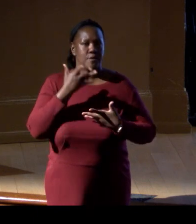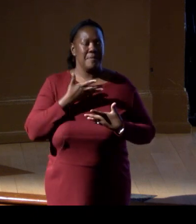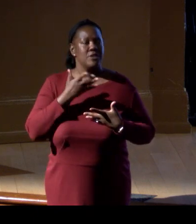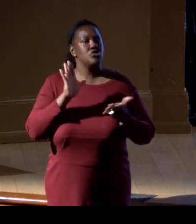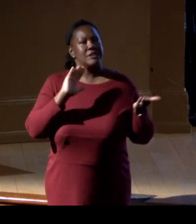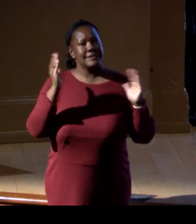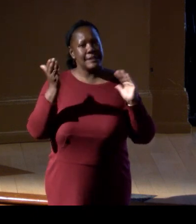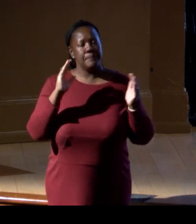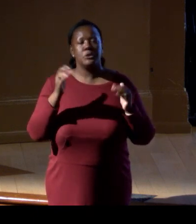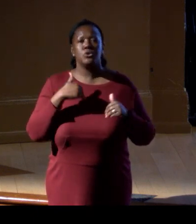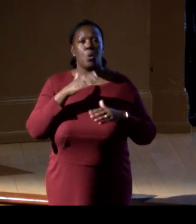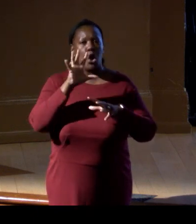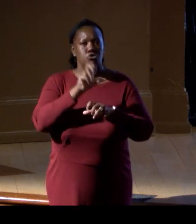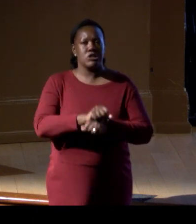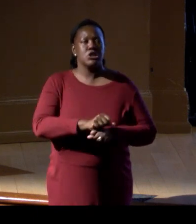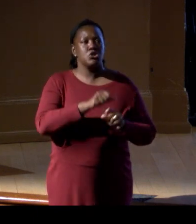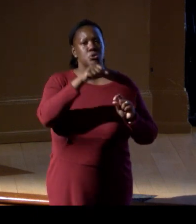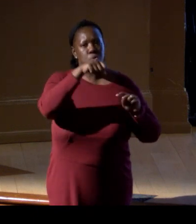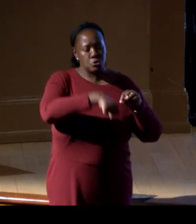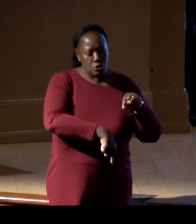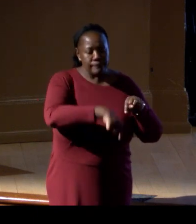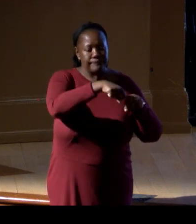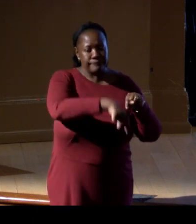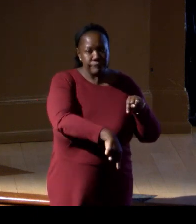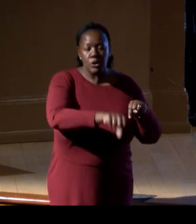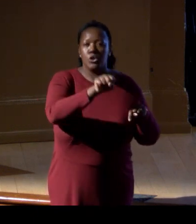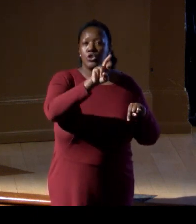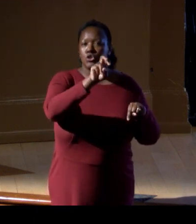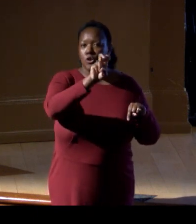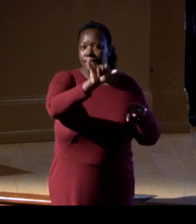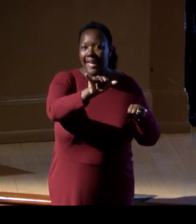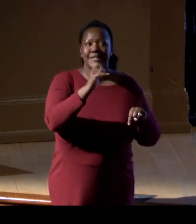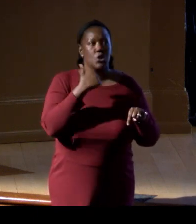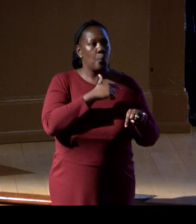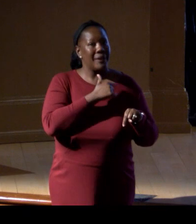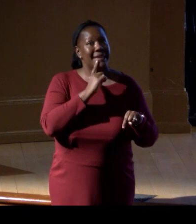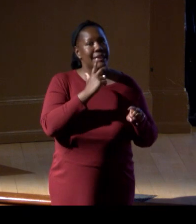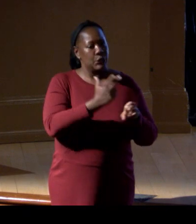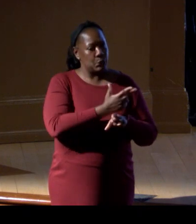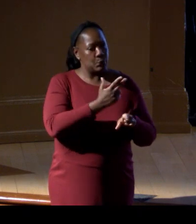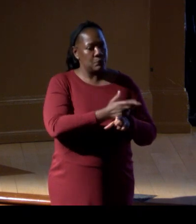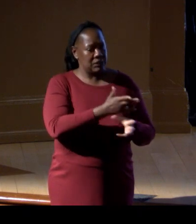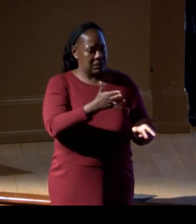which puts us on a path for being able to use this technology as it scales, as it becomes cheaper,